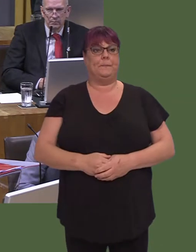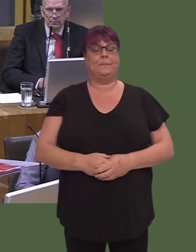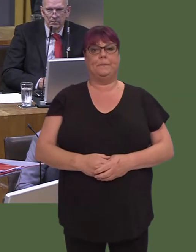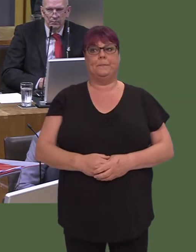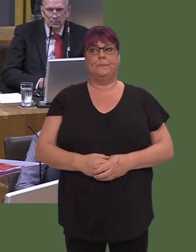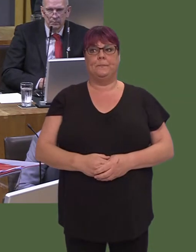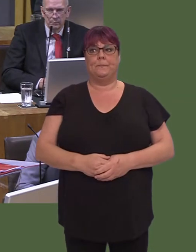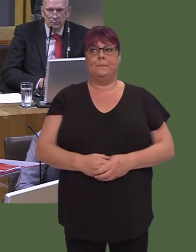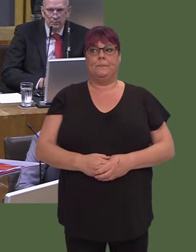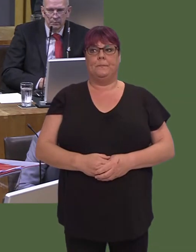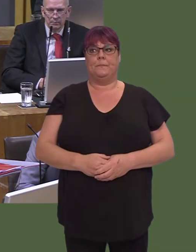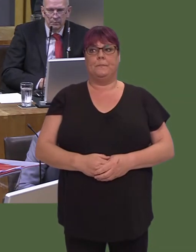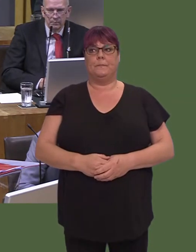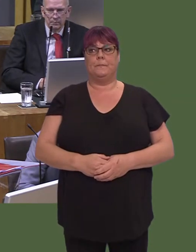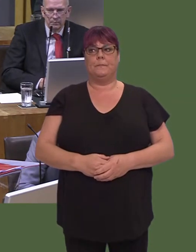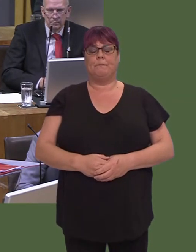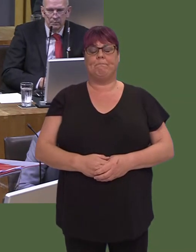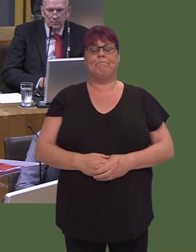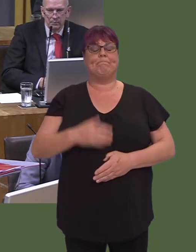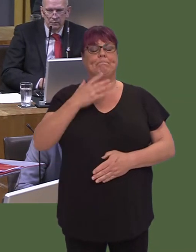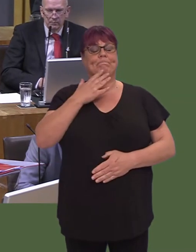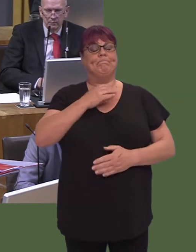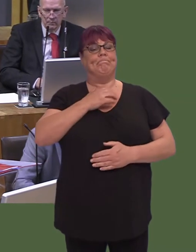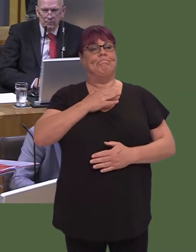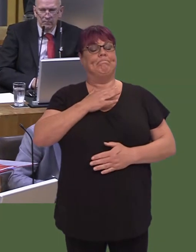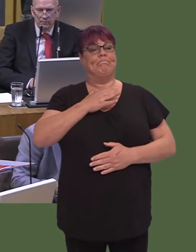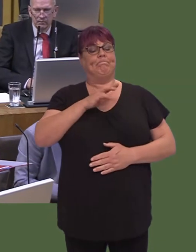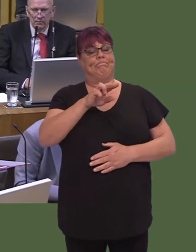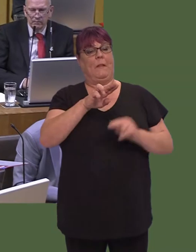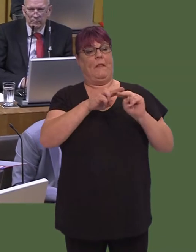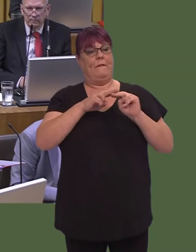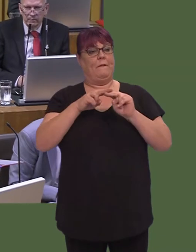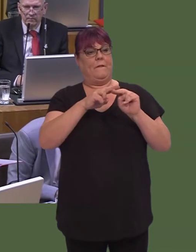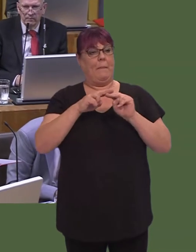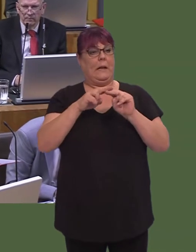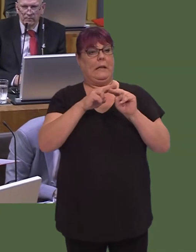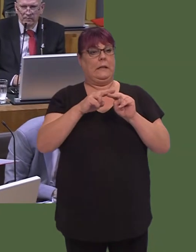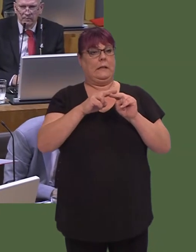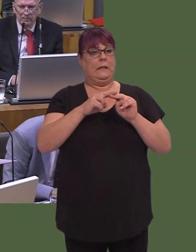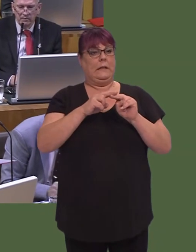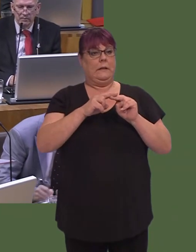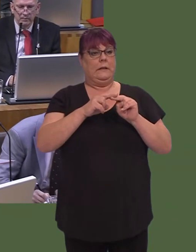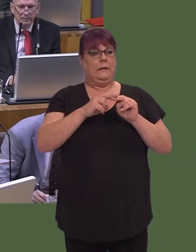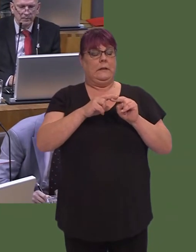hyn i deulu Corey Sharpling? Fe ddigwyddodd y ddamwain yn ei etholaeth ef, ac wrth gwrs mae'n rhywbeth sy'n arswydus